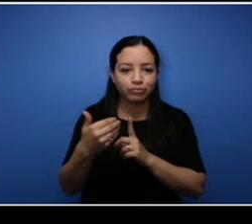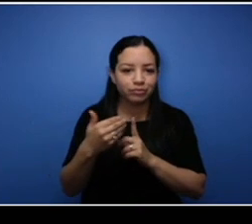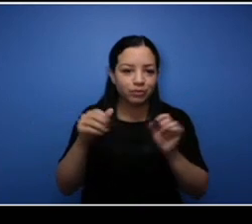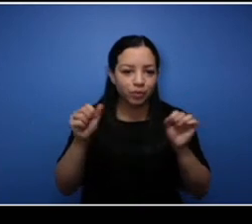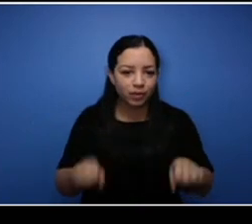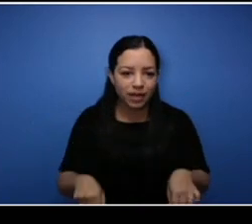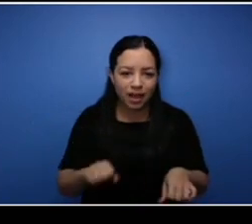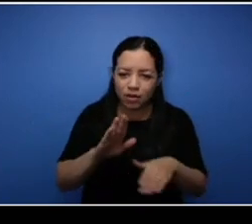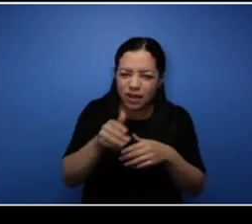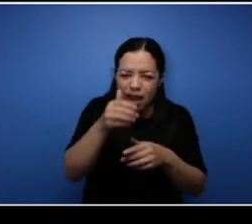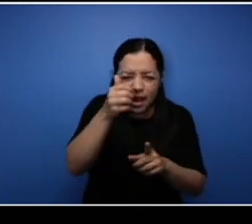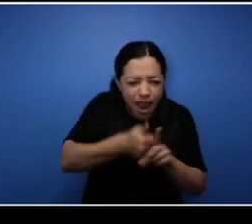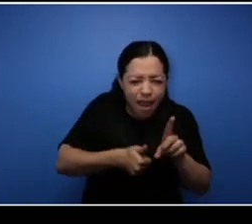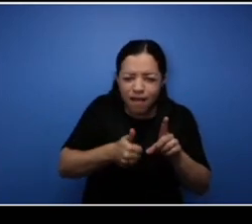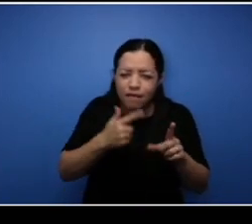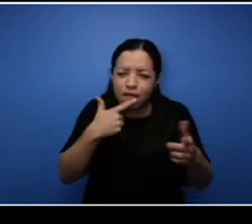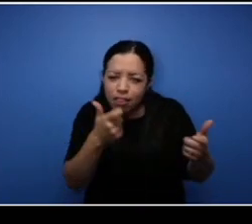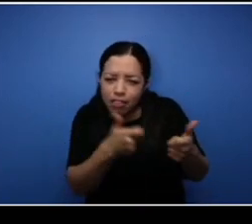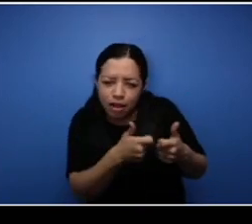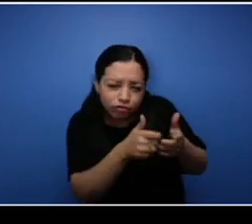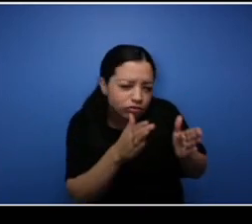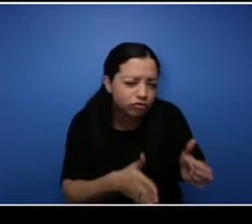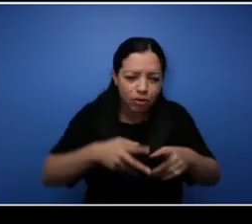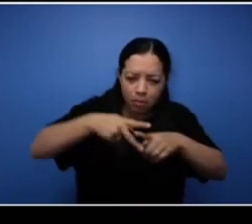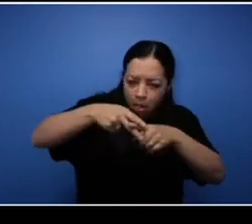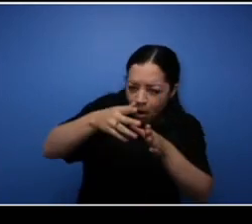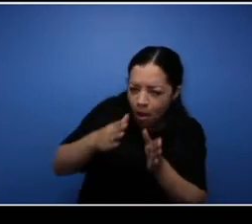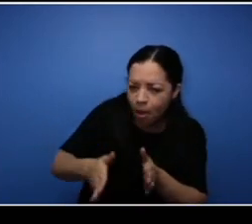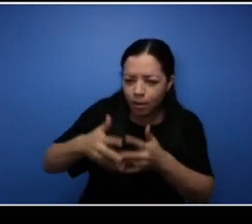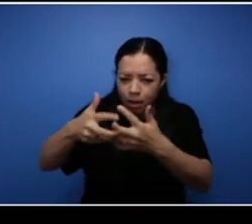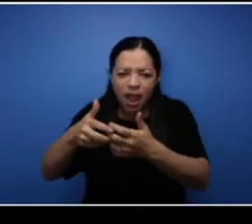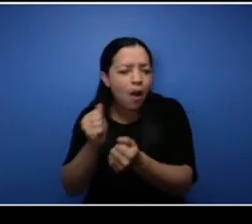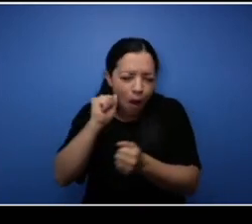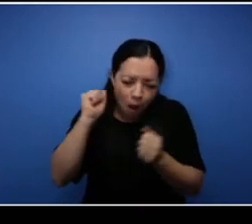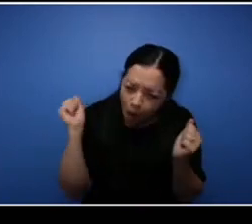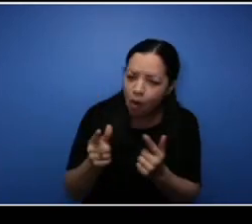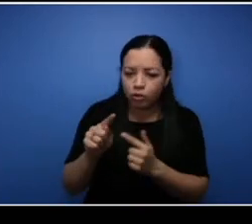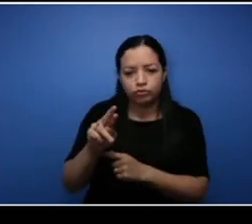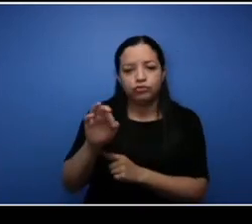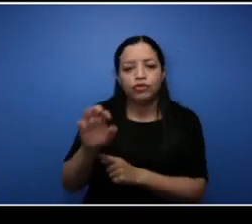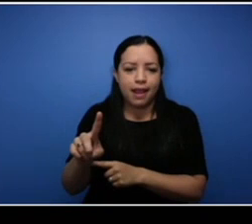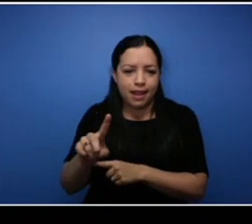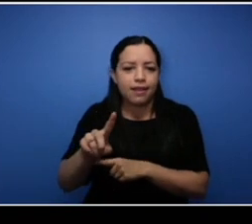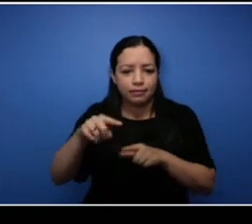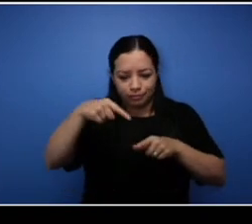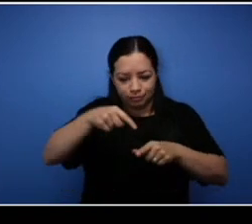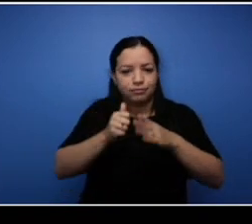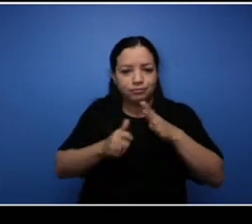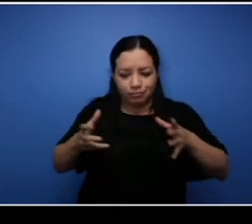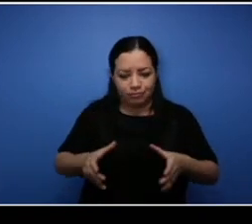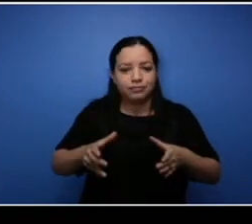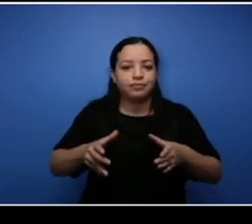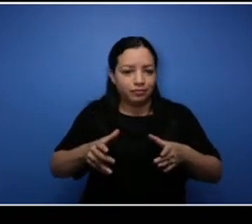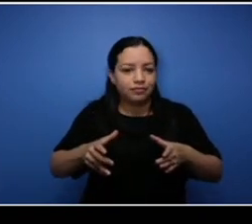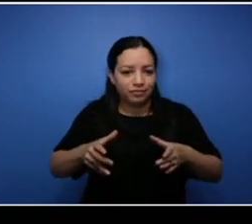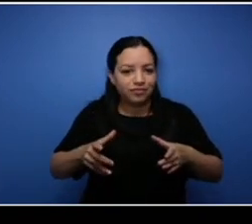for us so basically we can serve our customers with one call. So right now we're active in